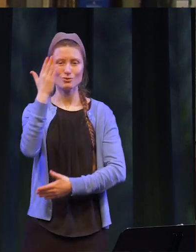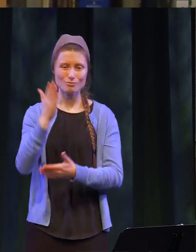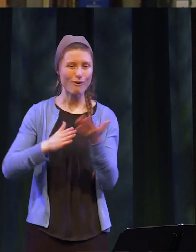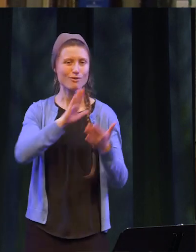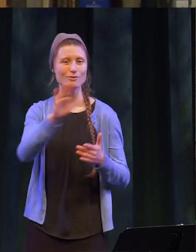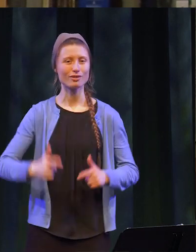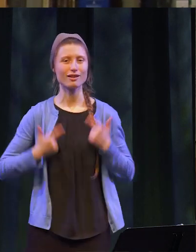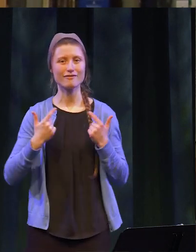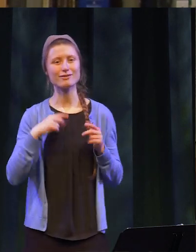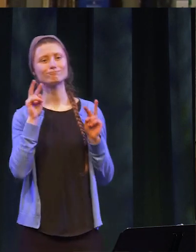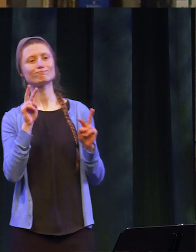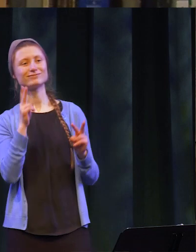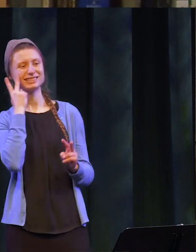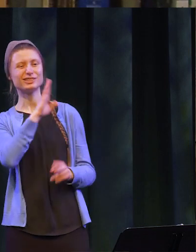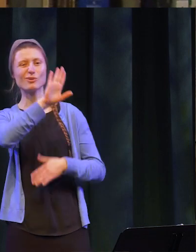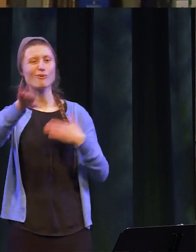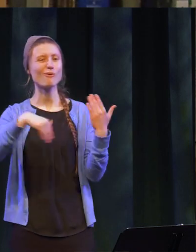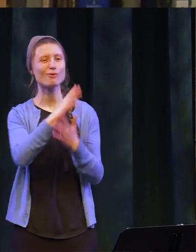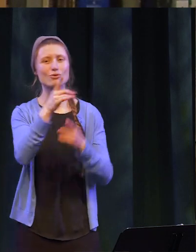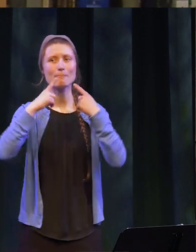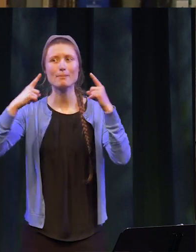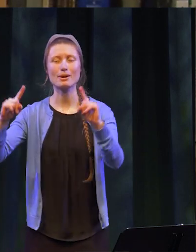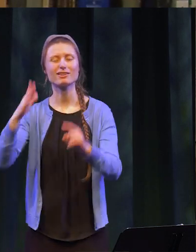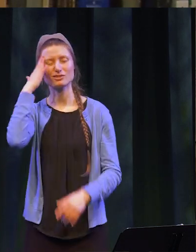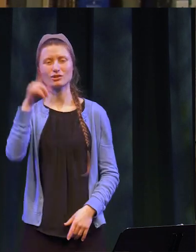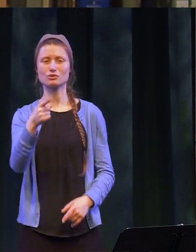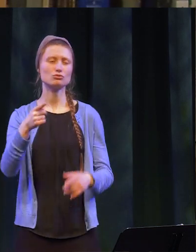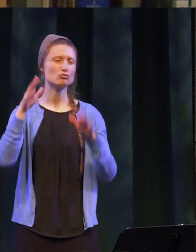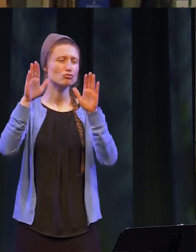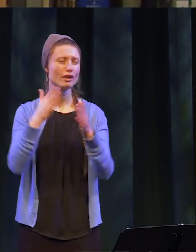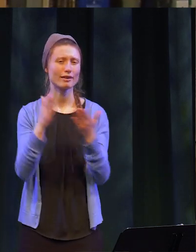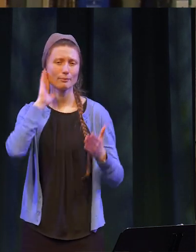and I look forward to seeing all that you accomplish. I know you will do great things.